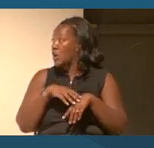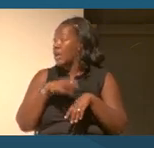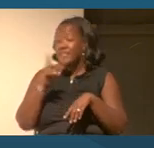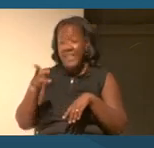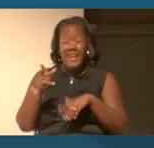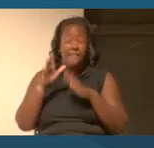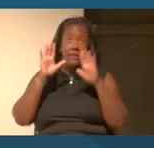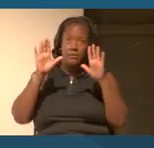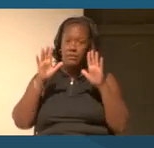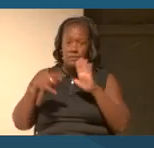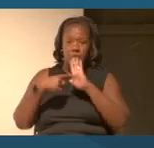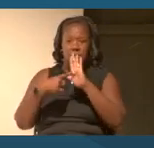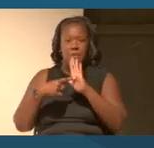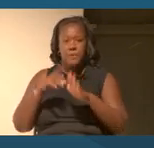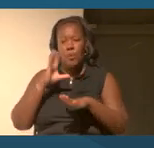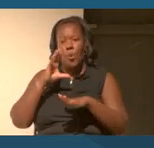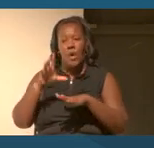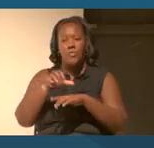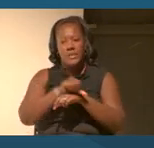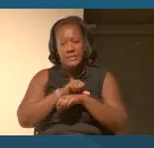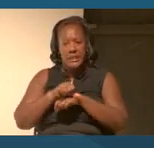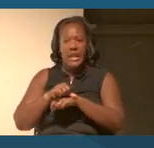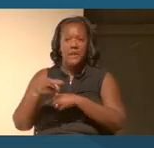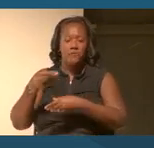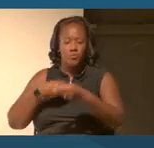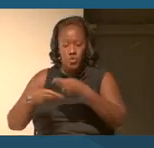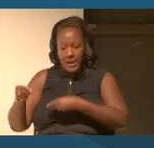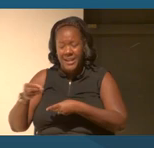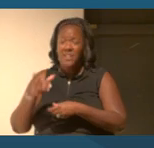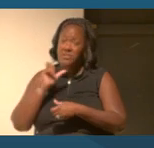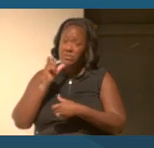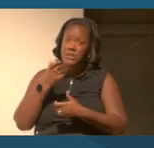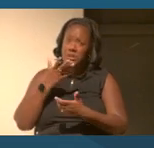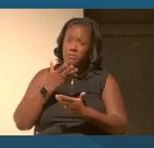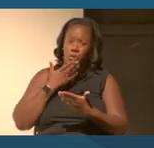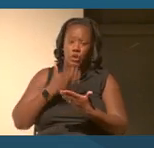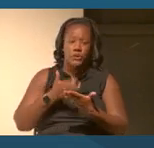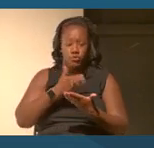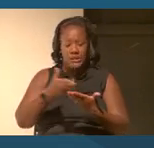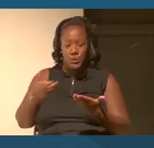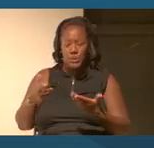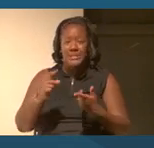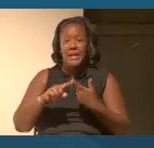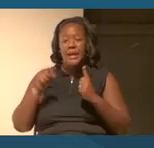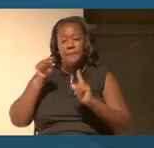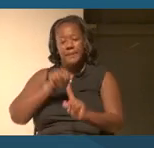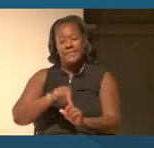There's already some great existing resources, but this really beautifully ties them up.